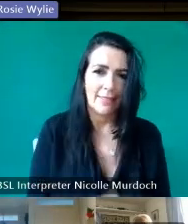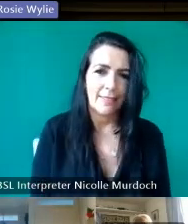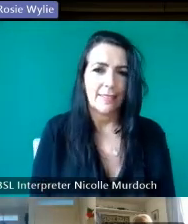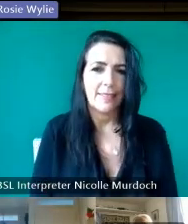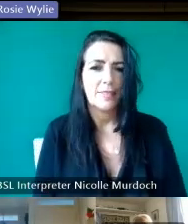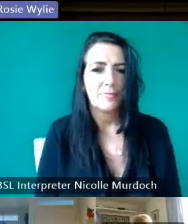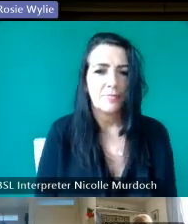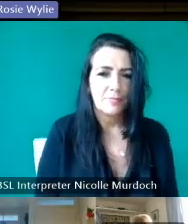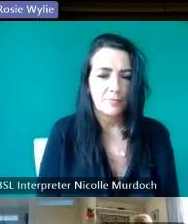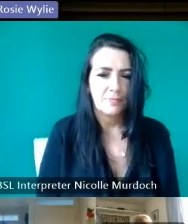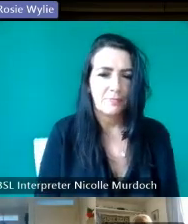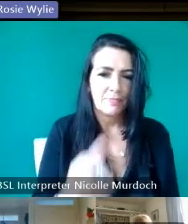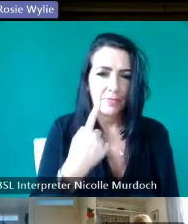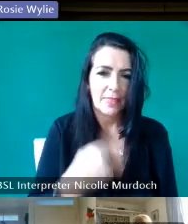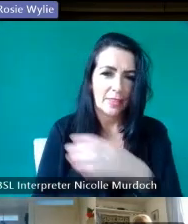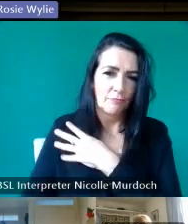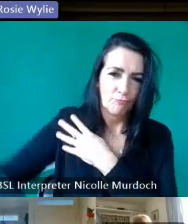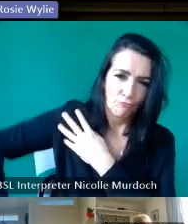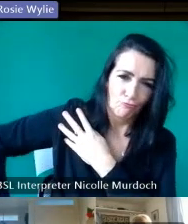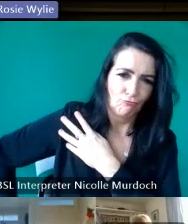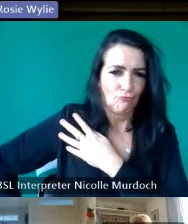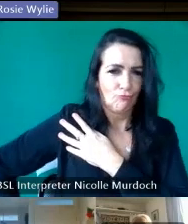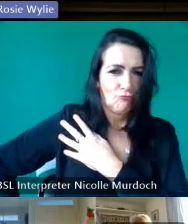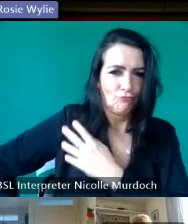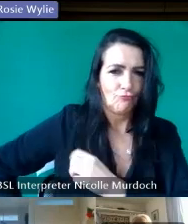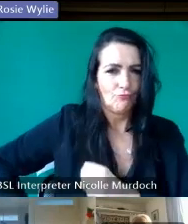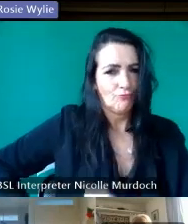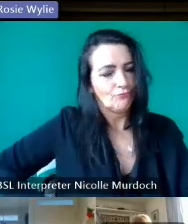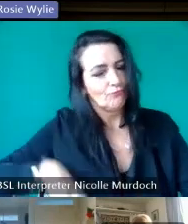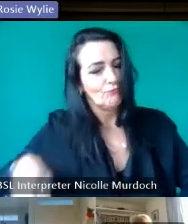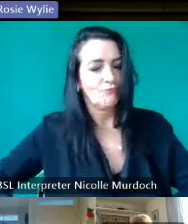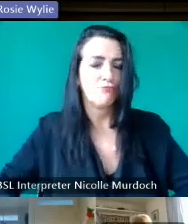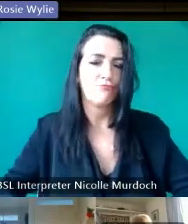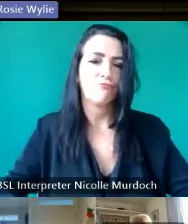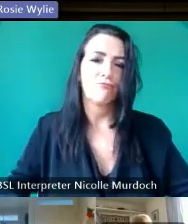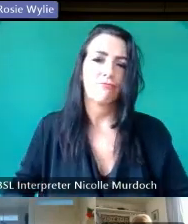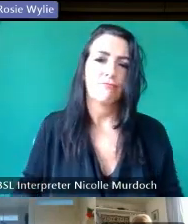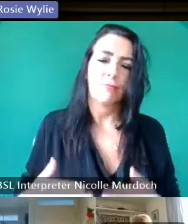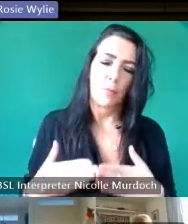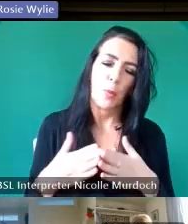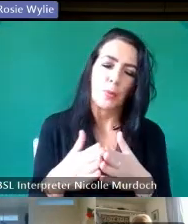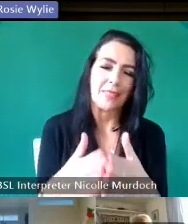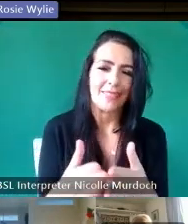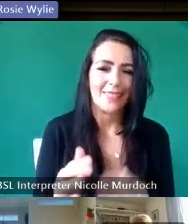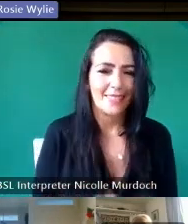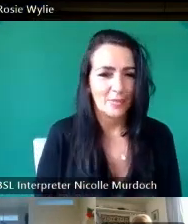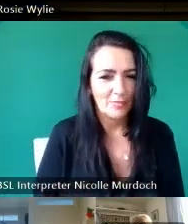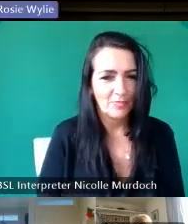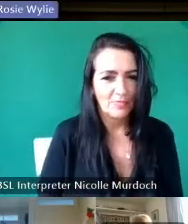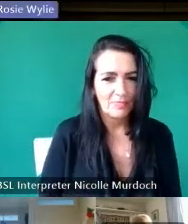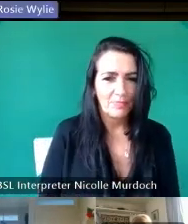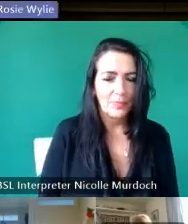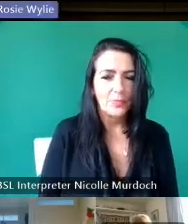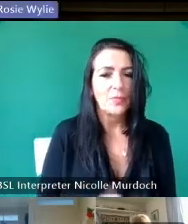backside and hide the surprise animal straight on board so la struggled to overcome and and refusal